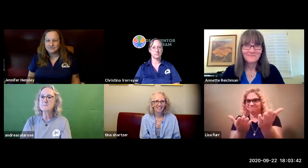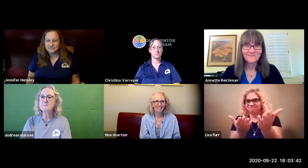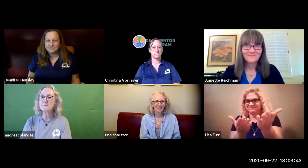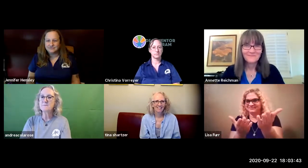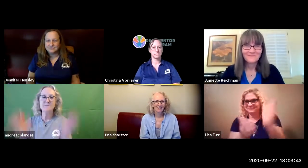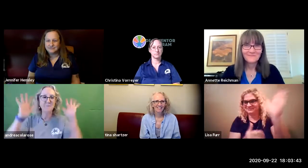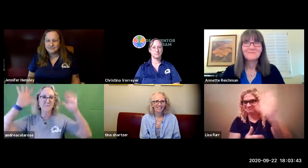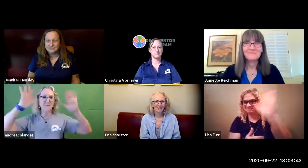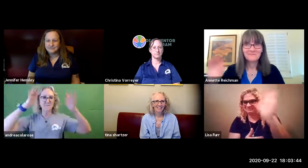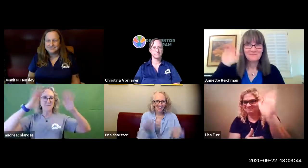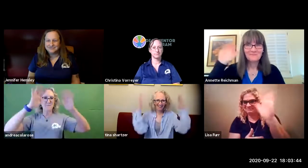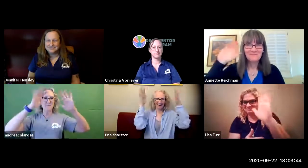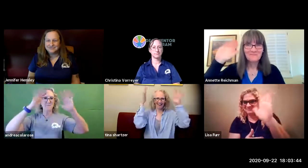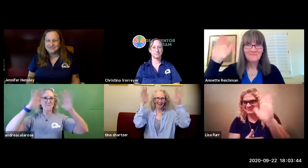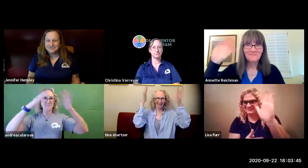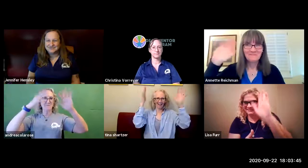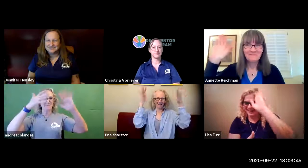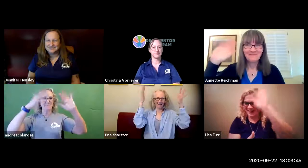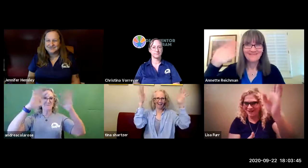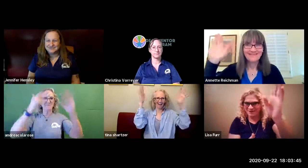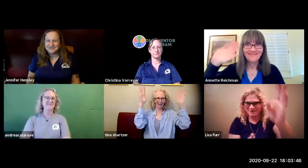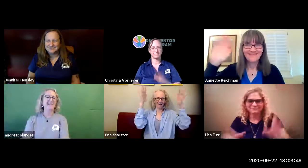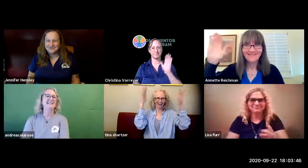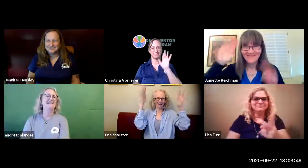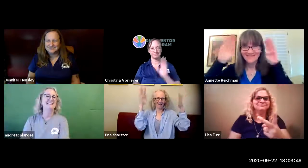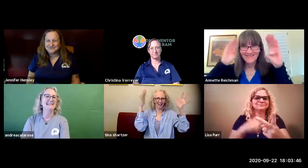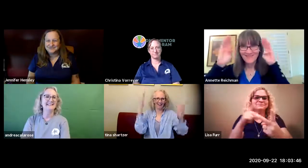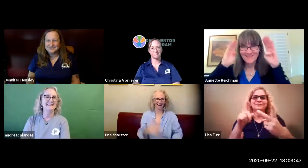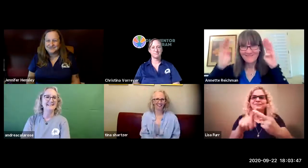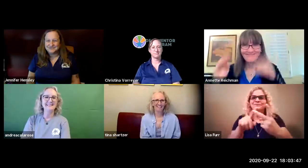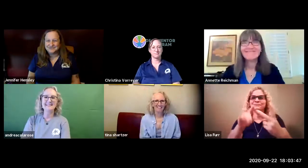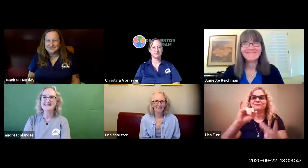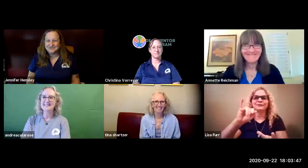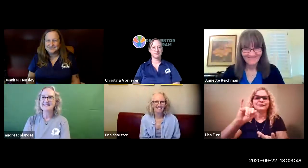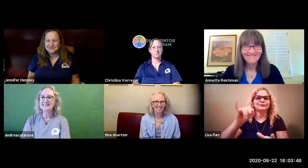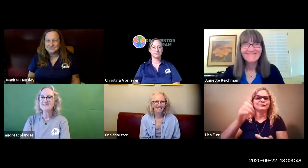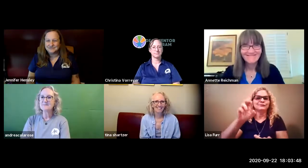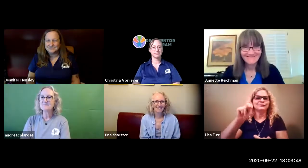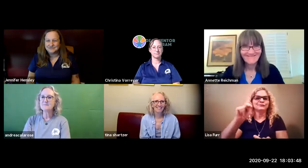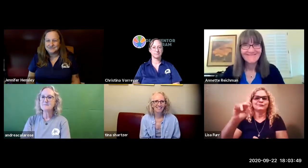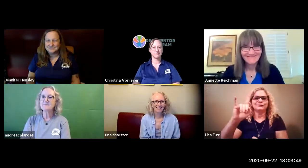superintendent for asdb